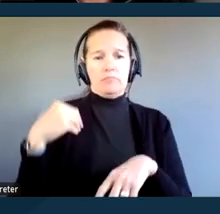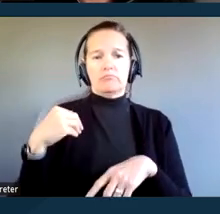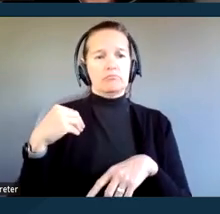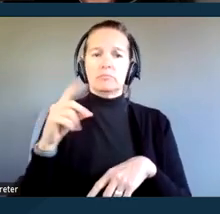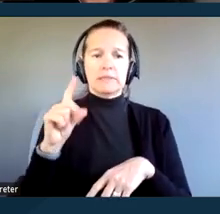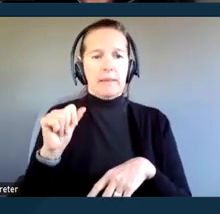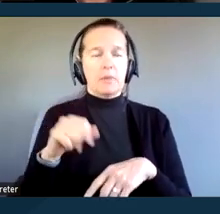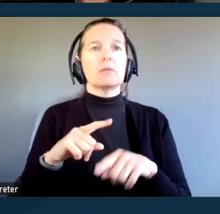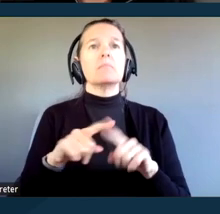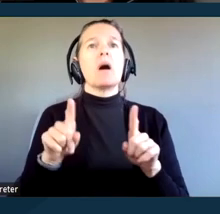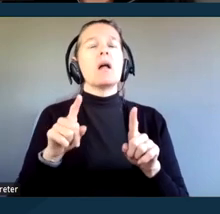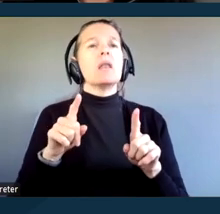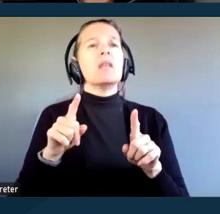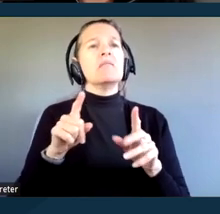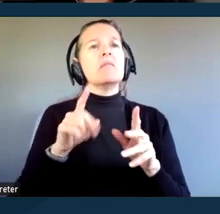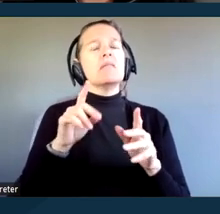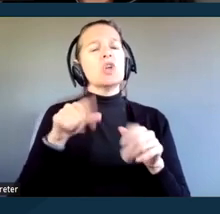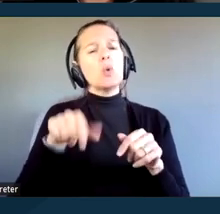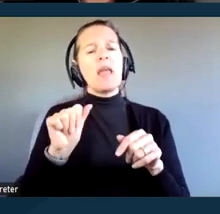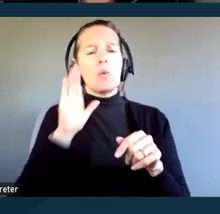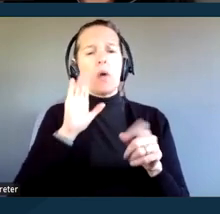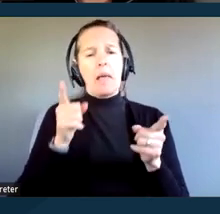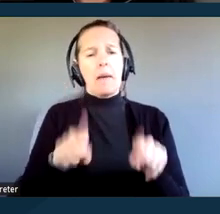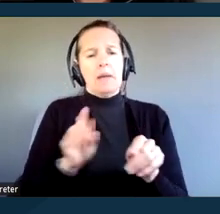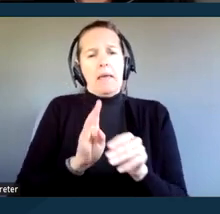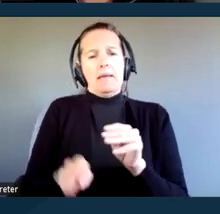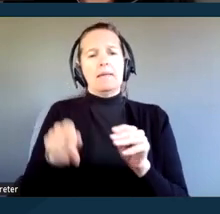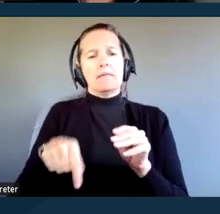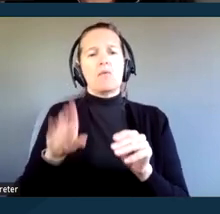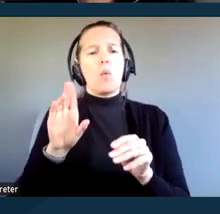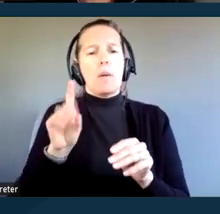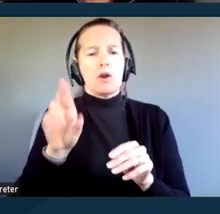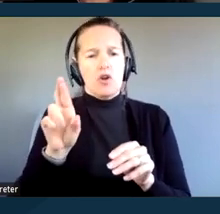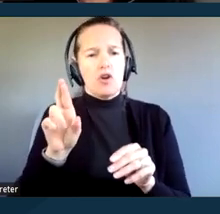There will be question and answer at the end of the webinar, time permitting.